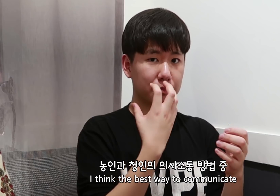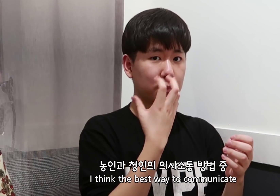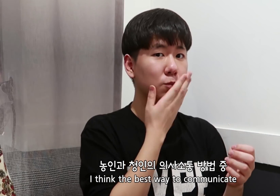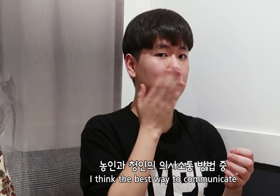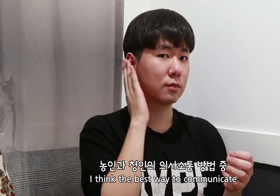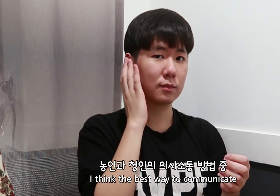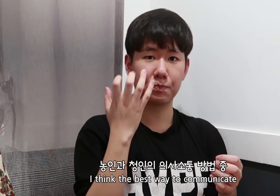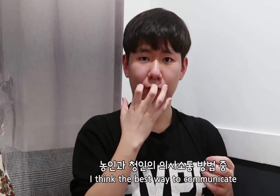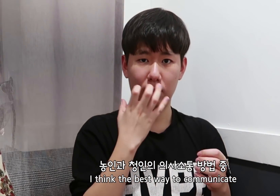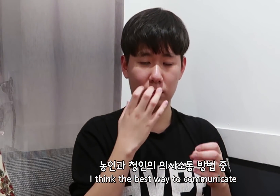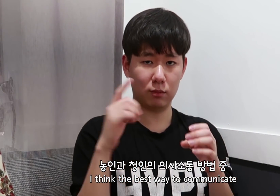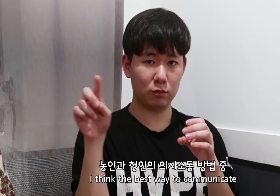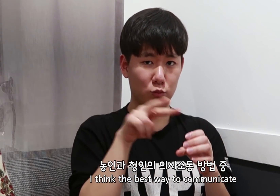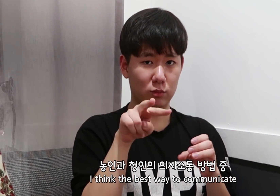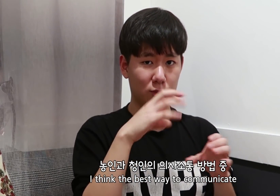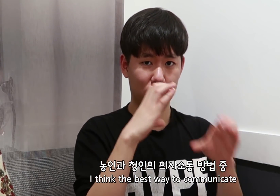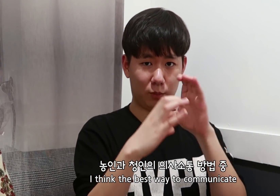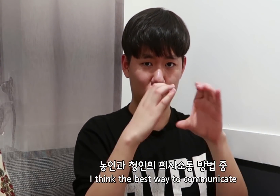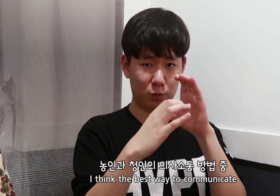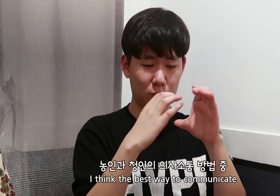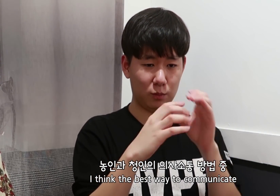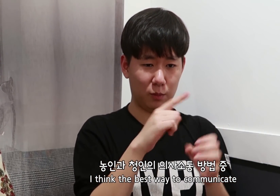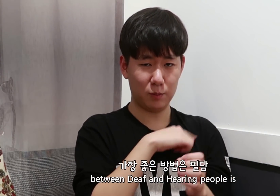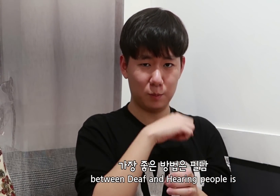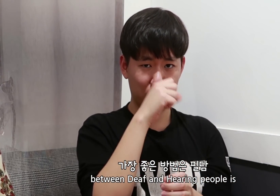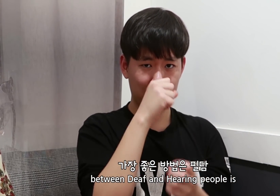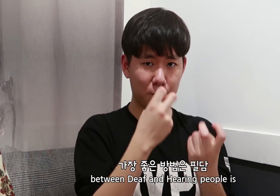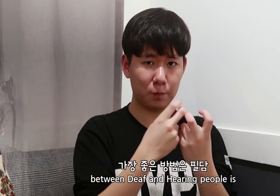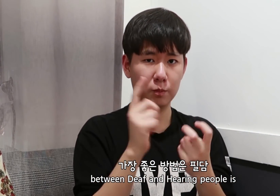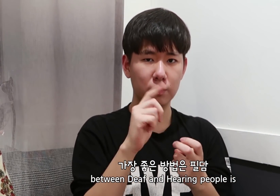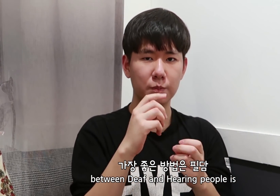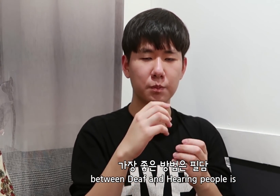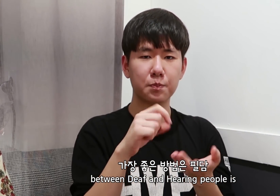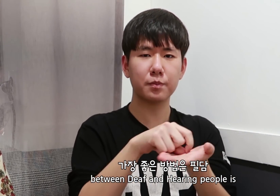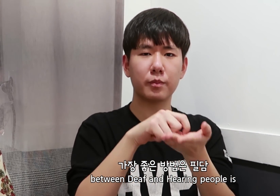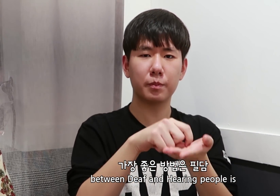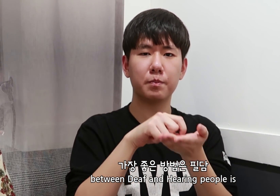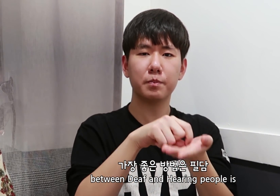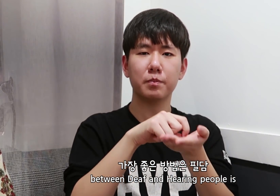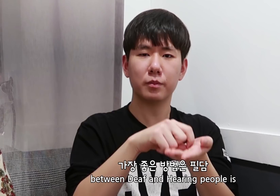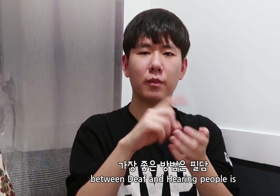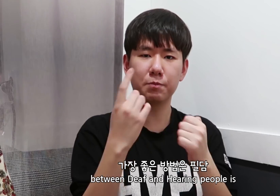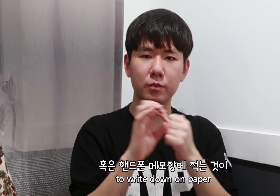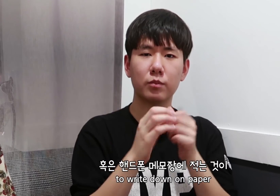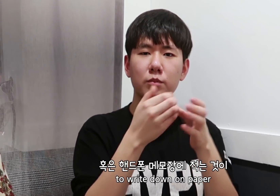I think the best way to communicate between Deaf and Hearing people is